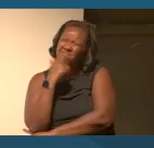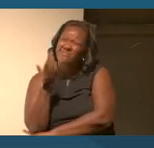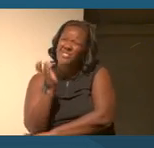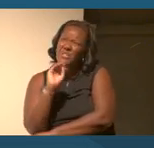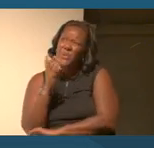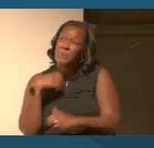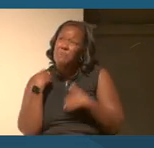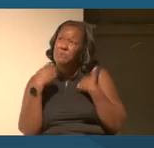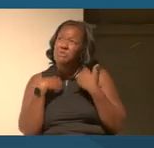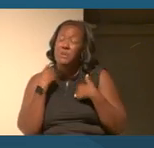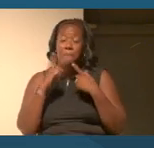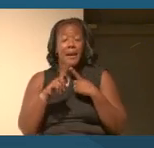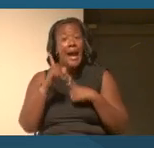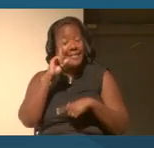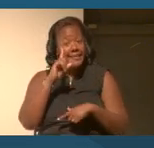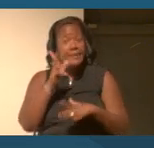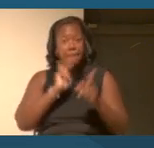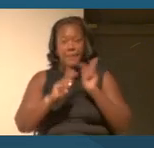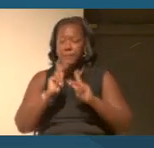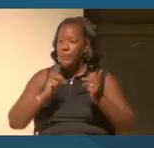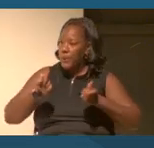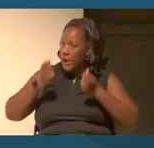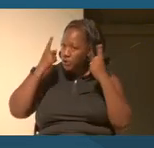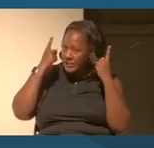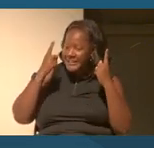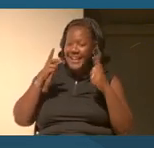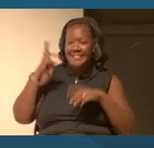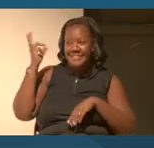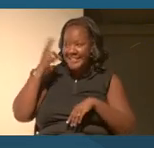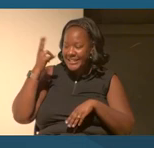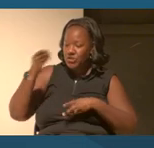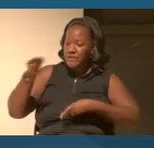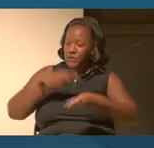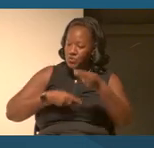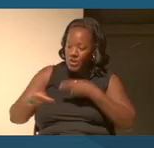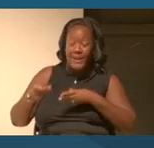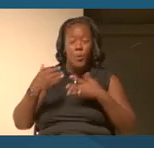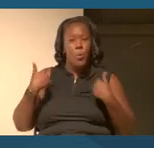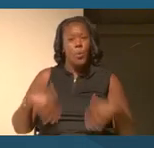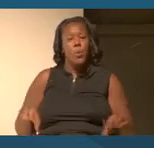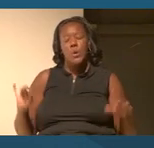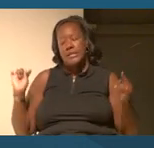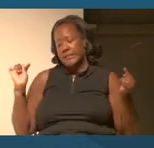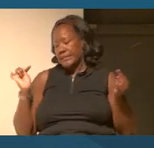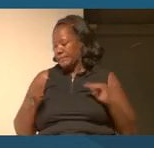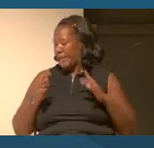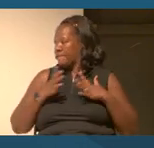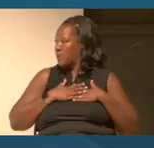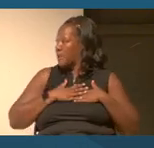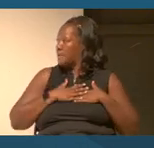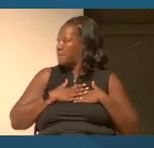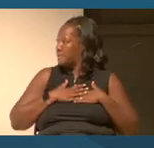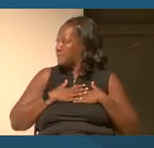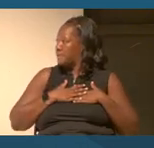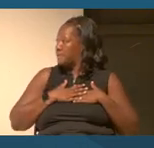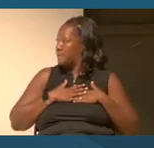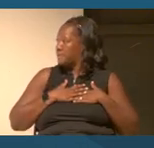But I think for people who understand the history of this trade, it's deeply painful. It's deeply painful and visceral.